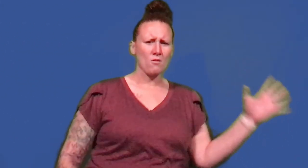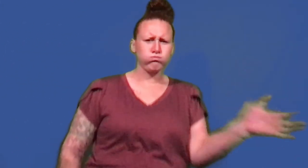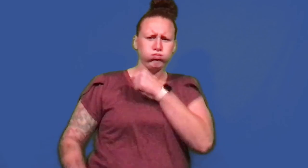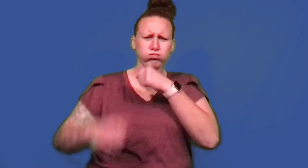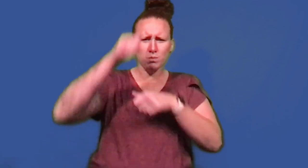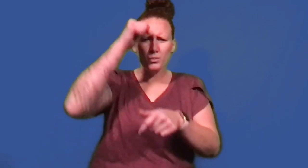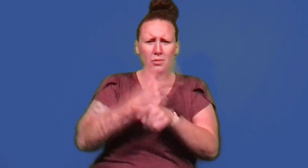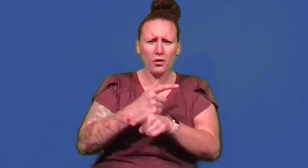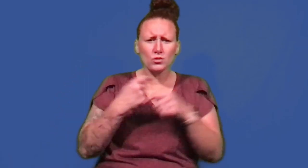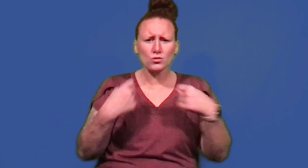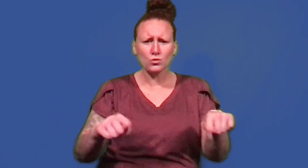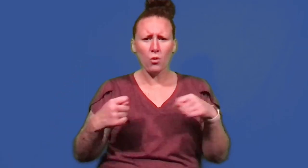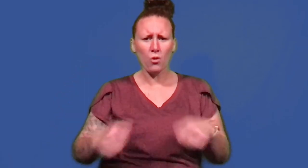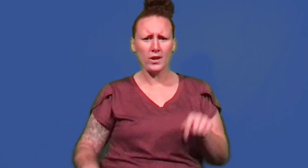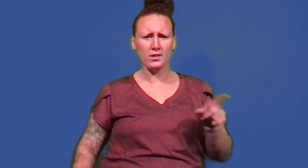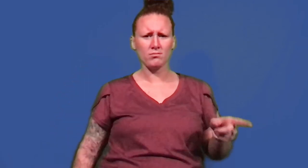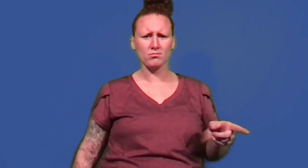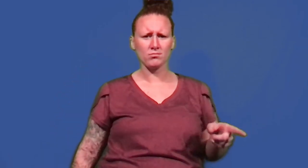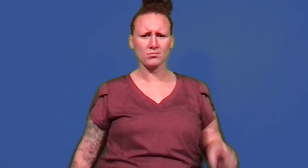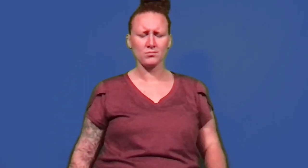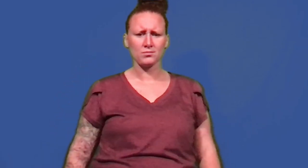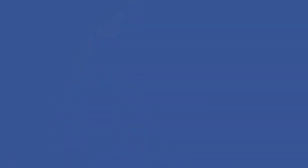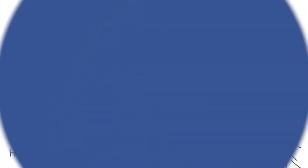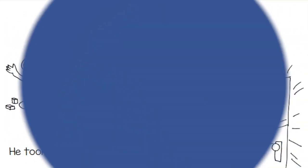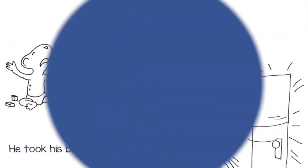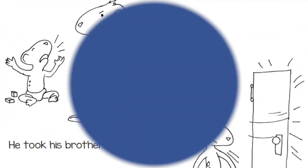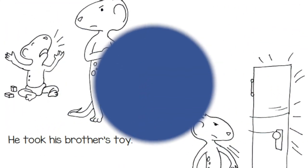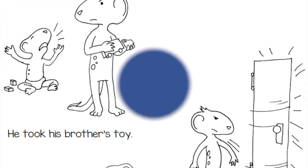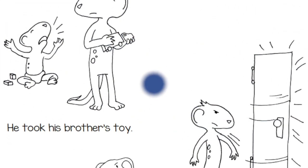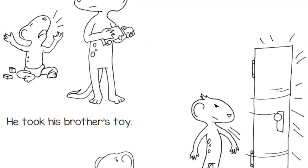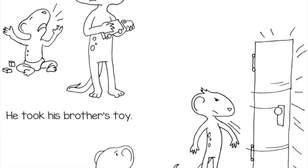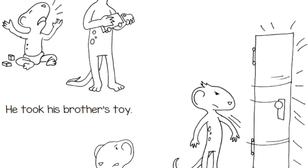He took his brother's toy.